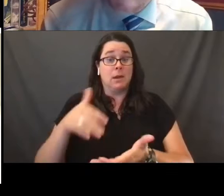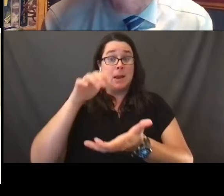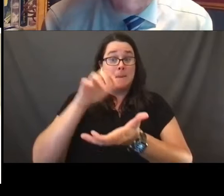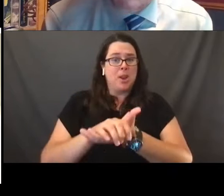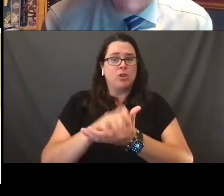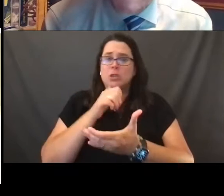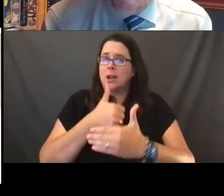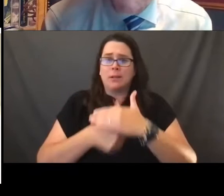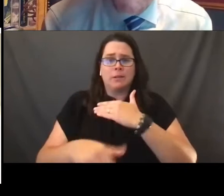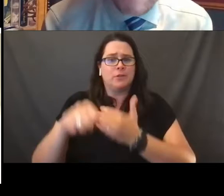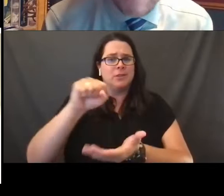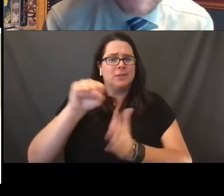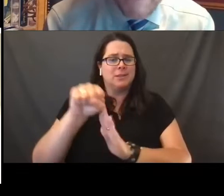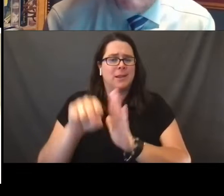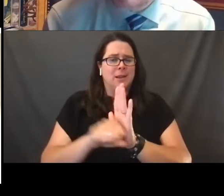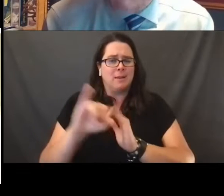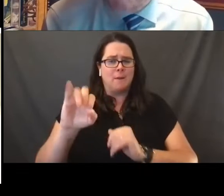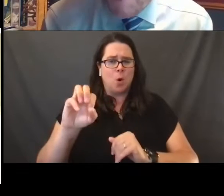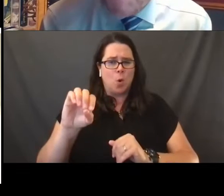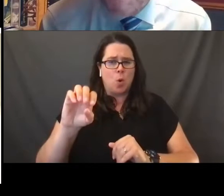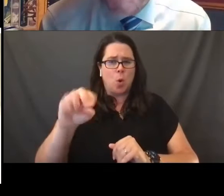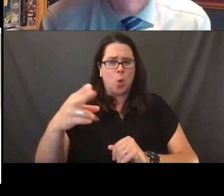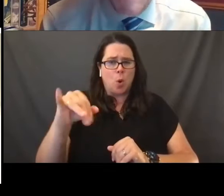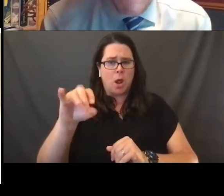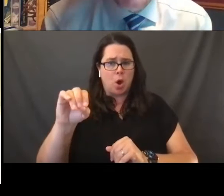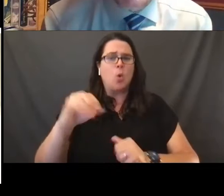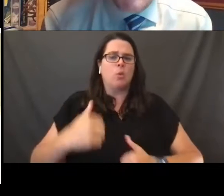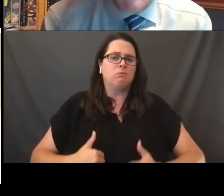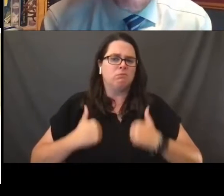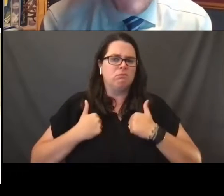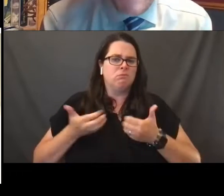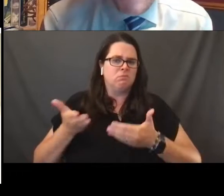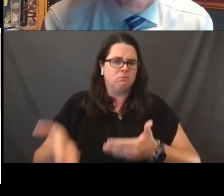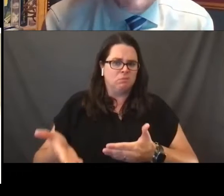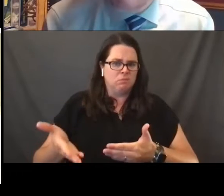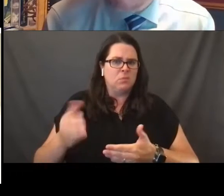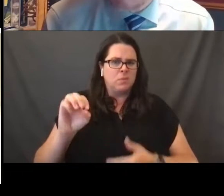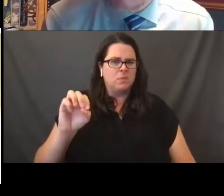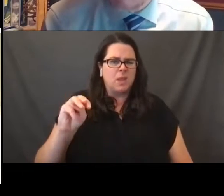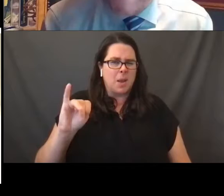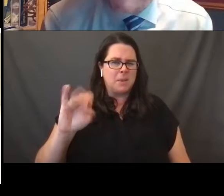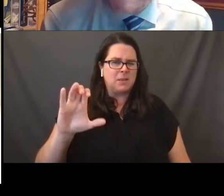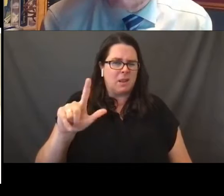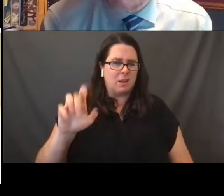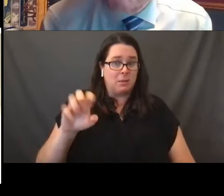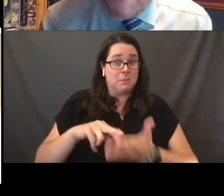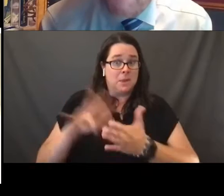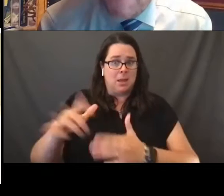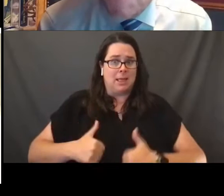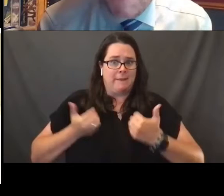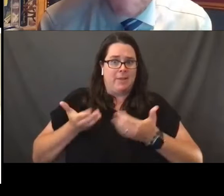where he was a domiciled residents at the time, he also sought certain benefits